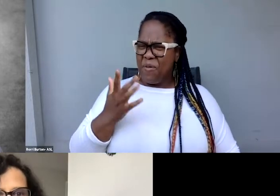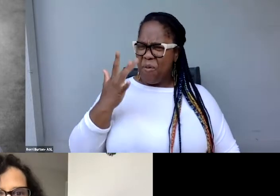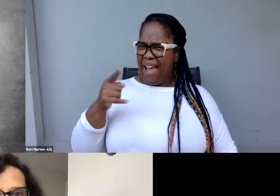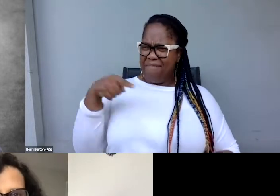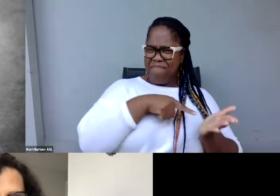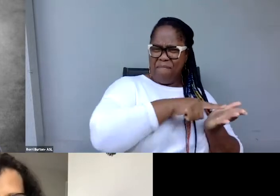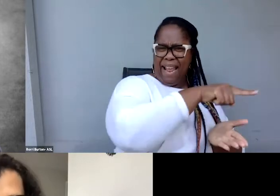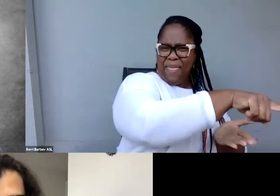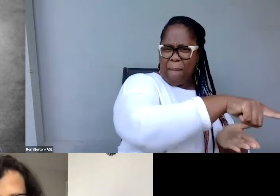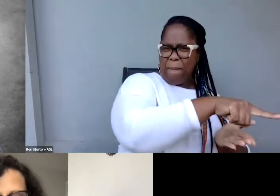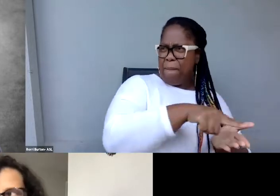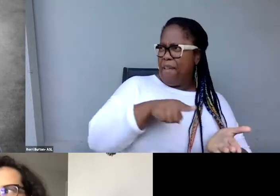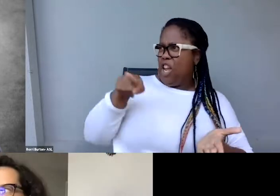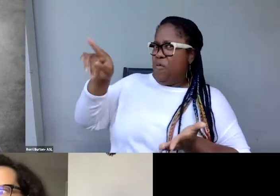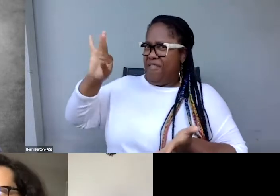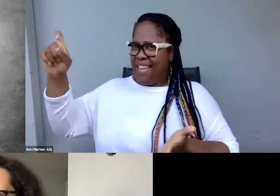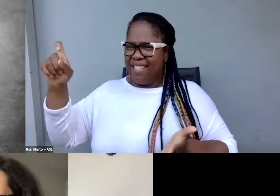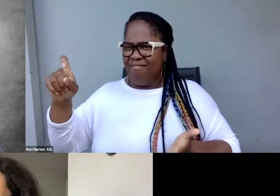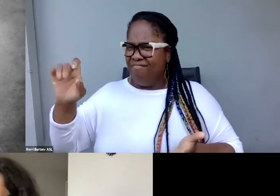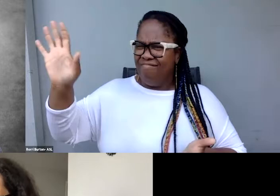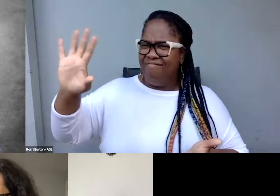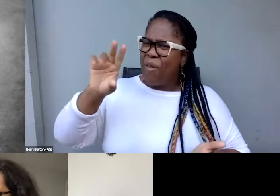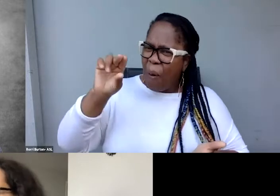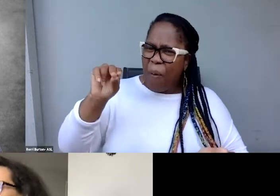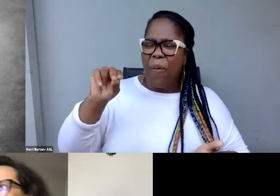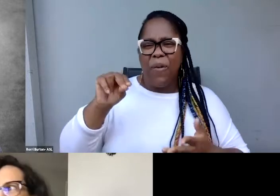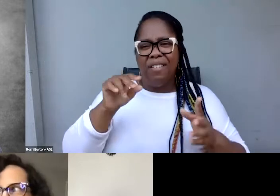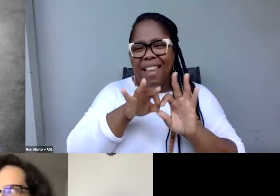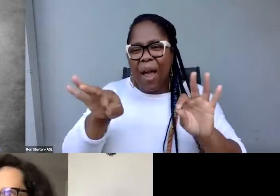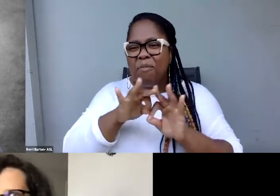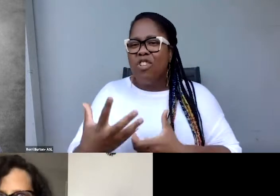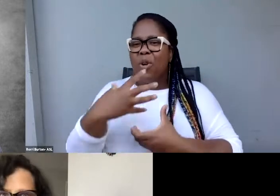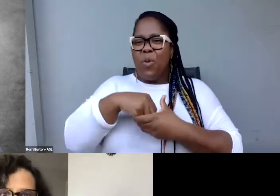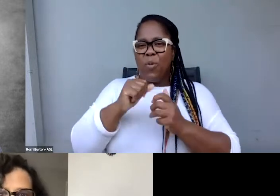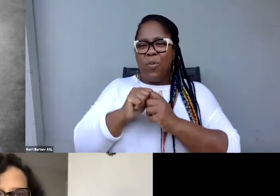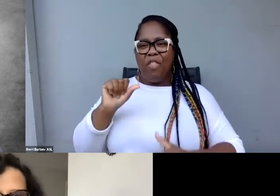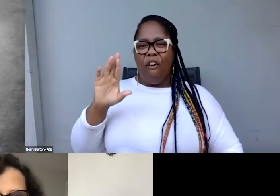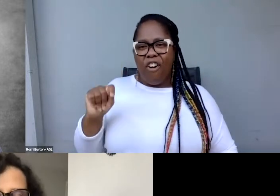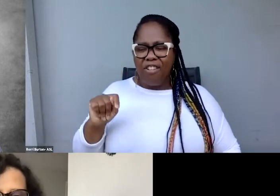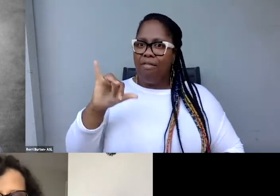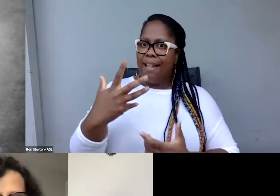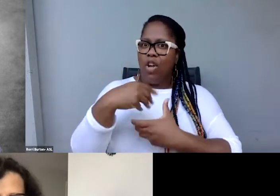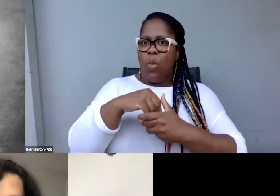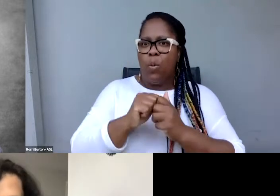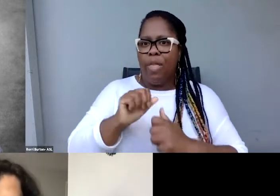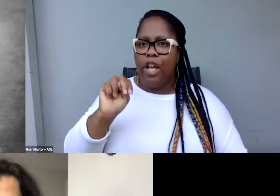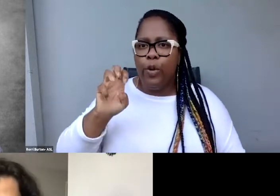They are part of the news show. They are part of the video. They should be considered part of it.